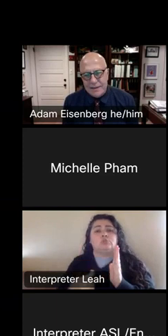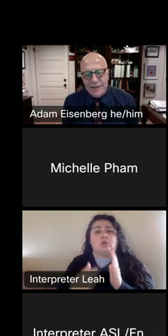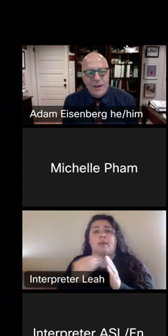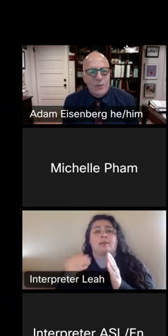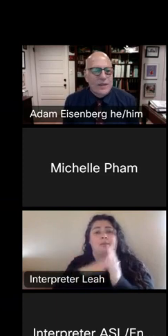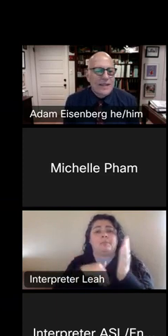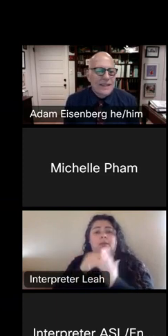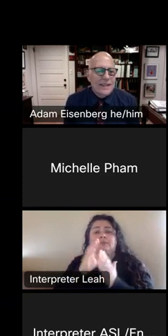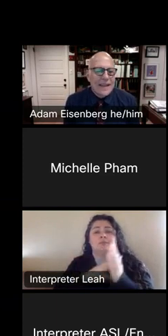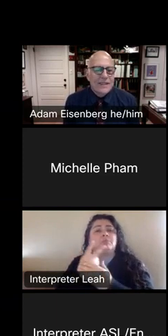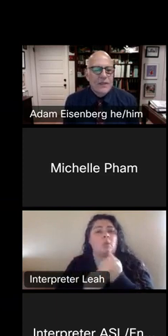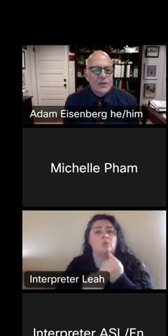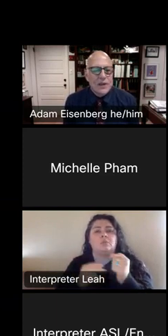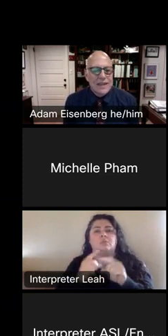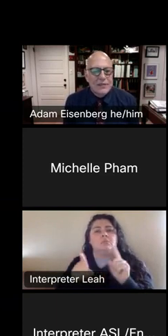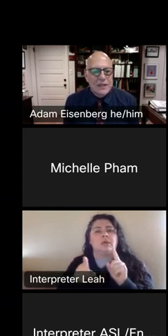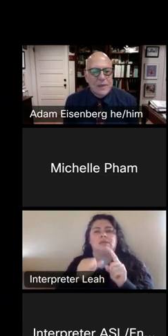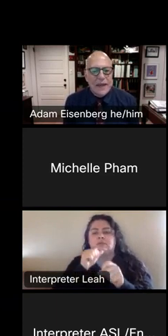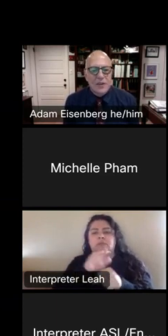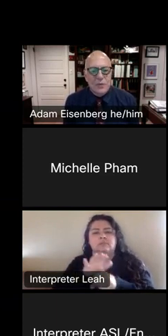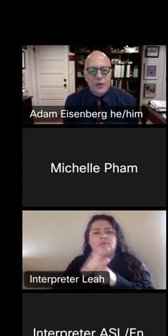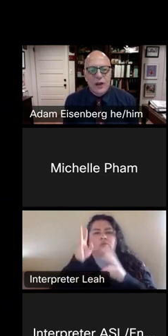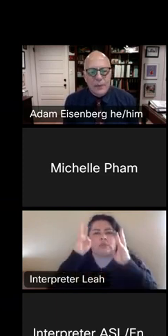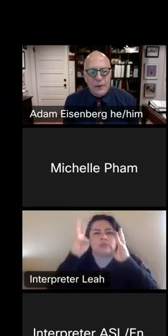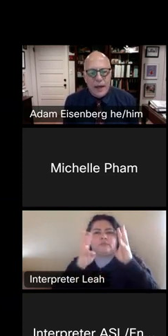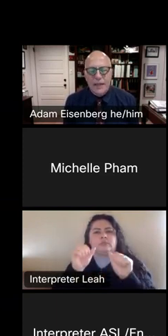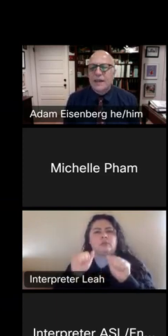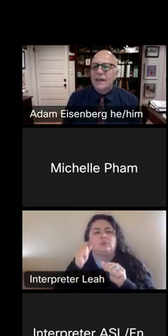But they said it lacks sufficient creativity to be eligible for copyright.